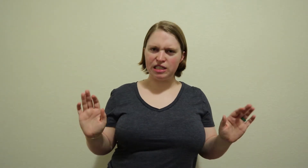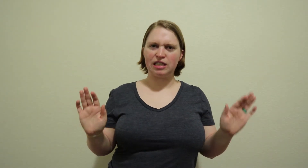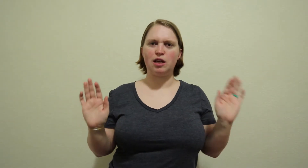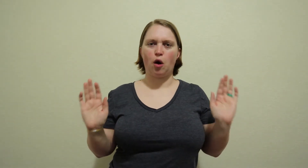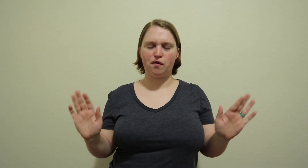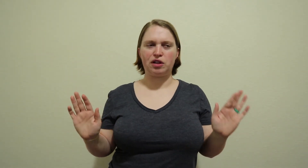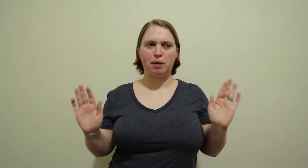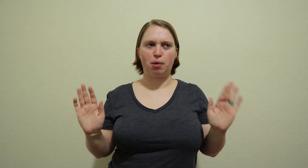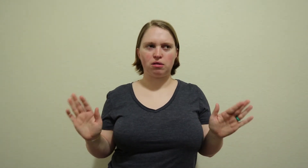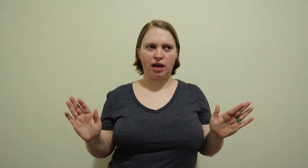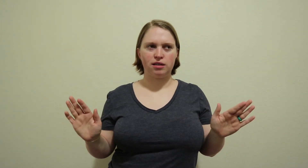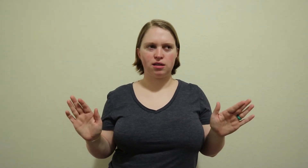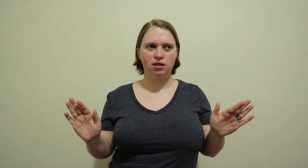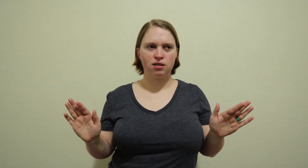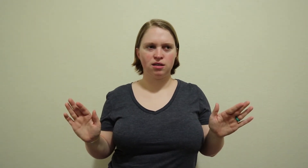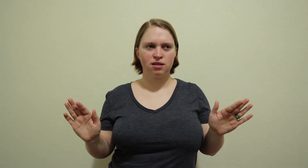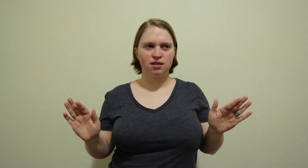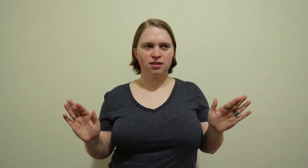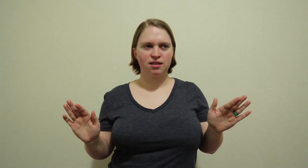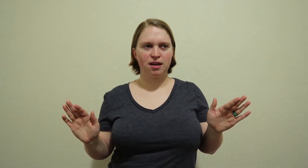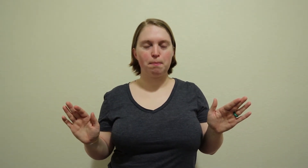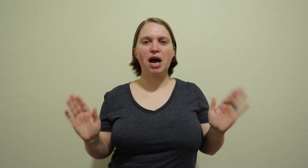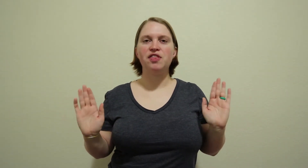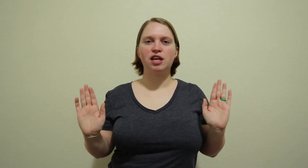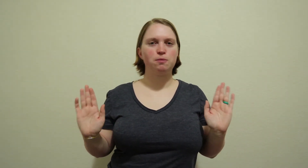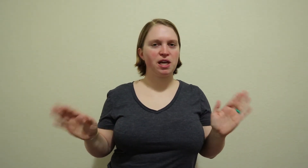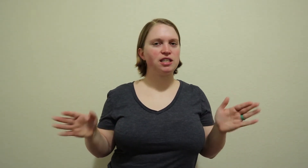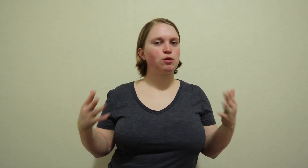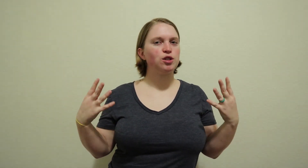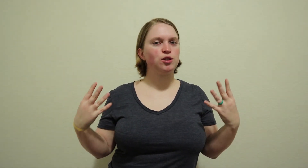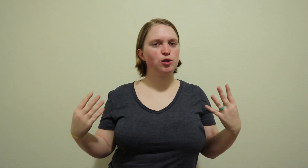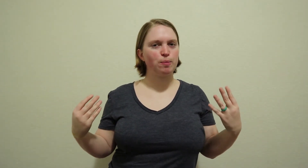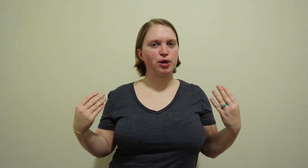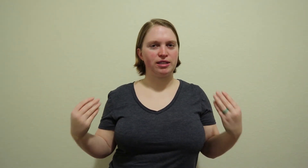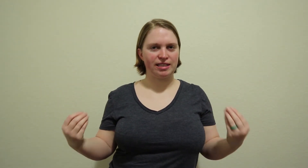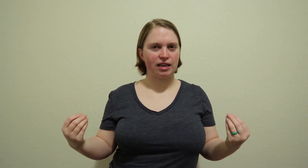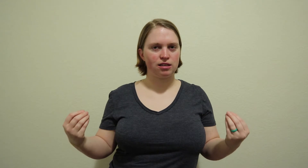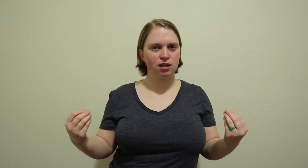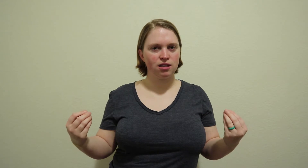overly polite, I think it's because I was super content